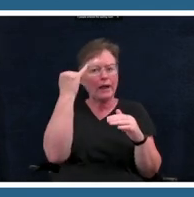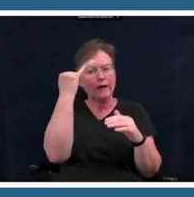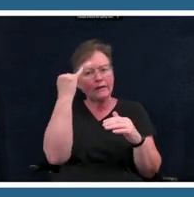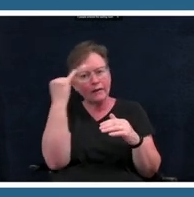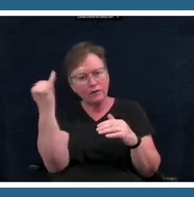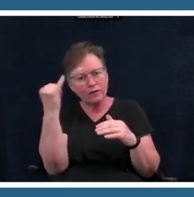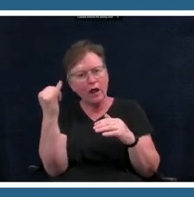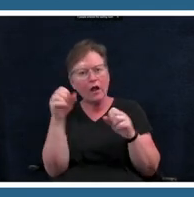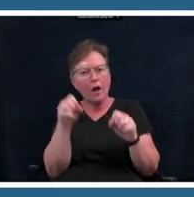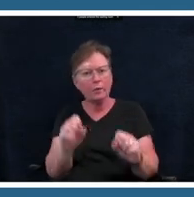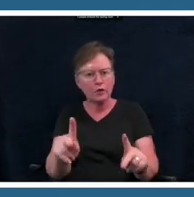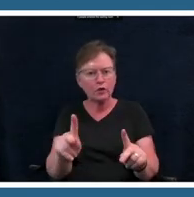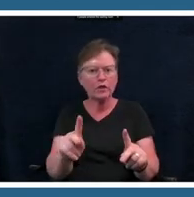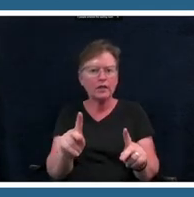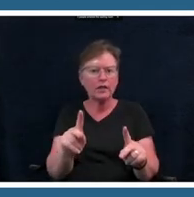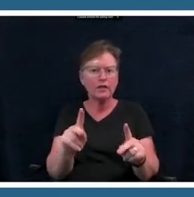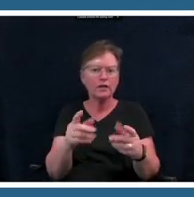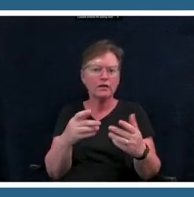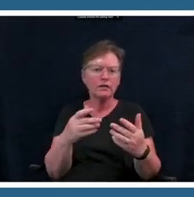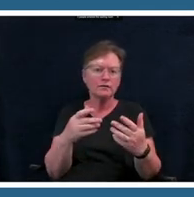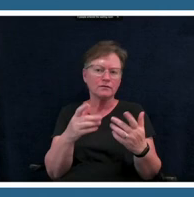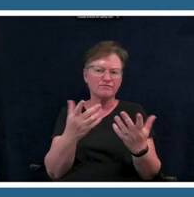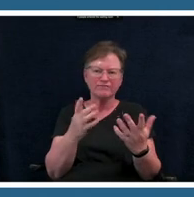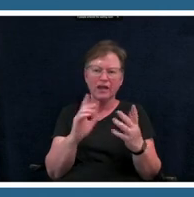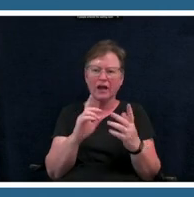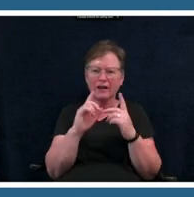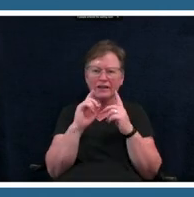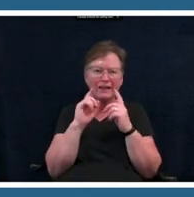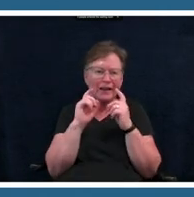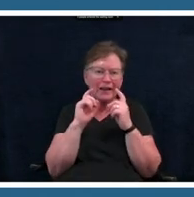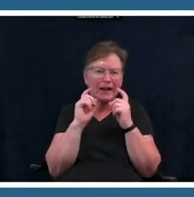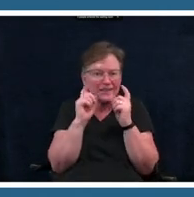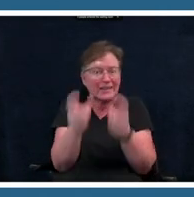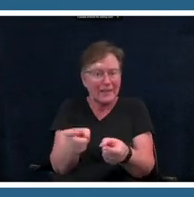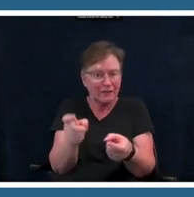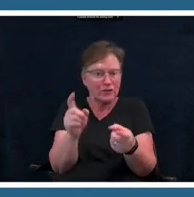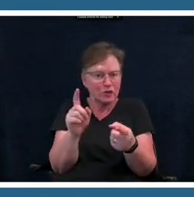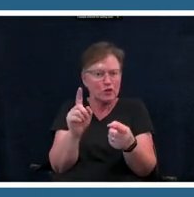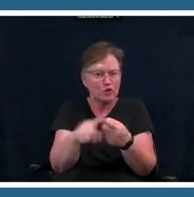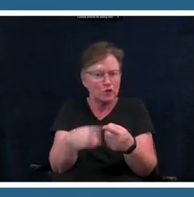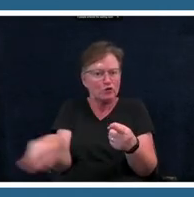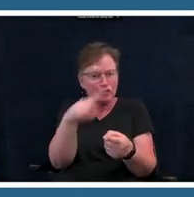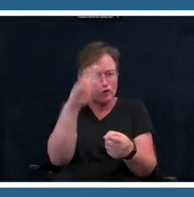that you know it's a gift to be creative and that in many ways give them the